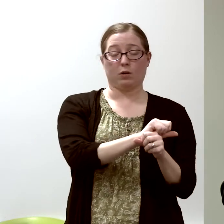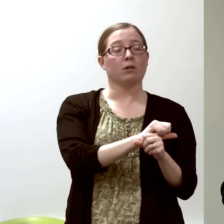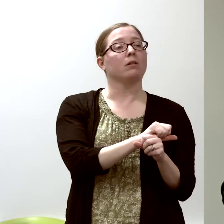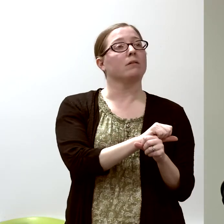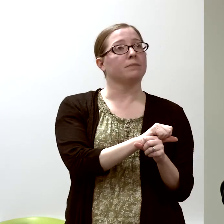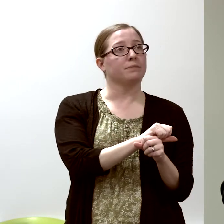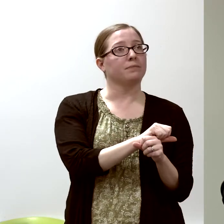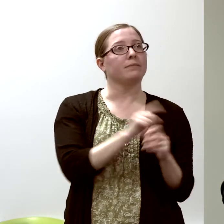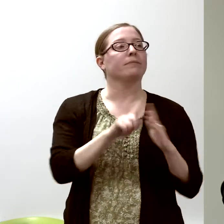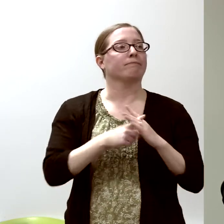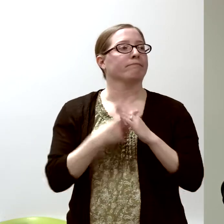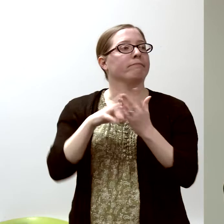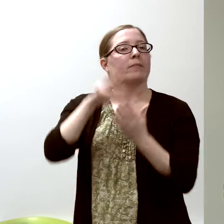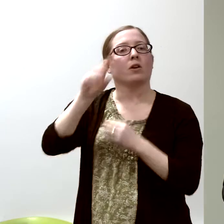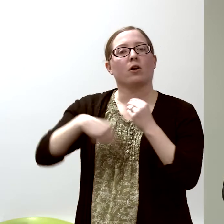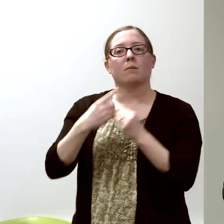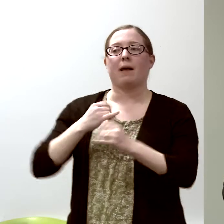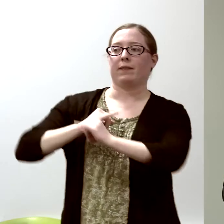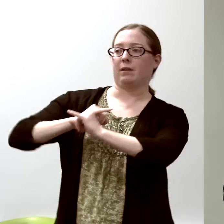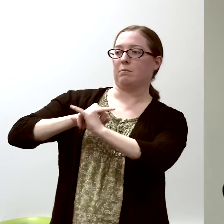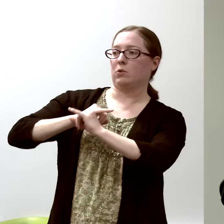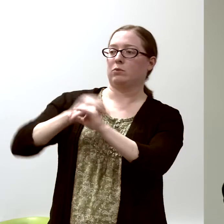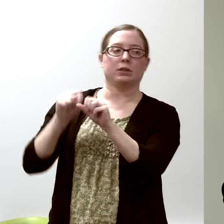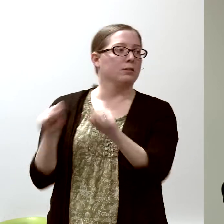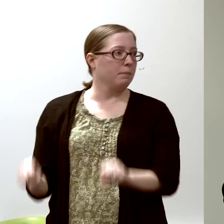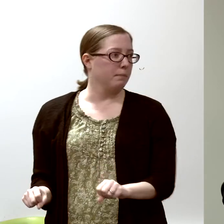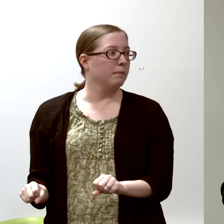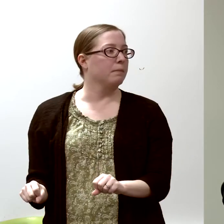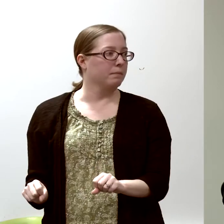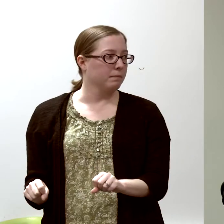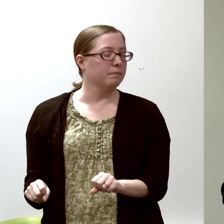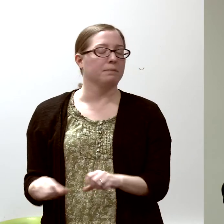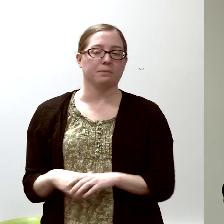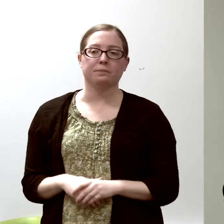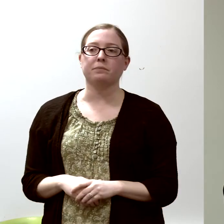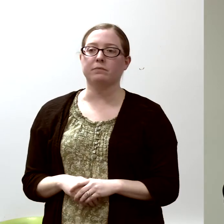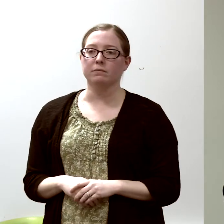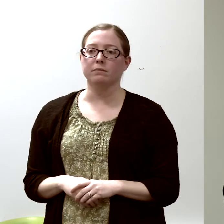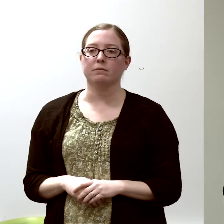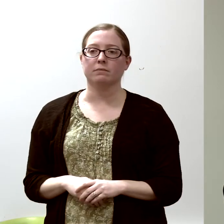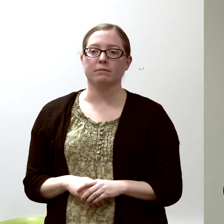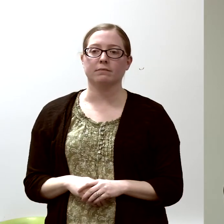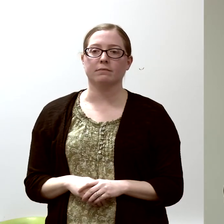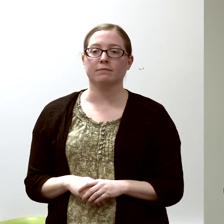I started to learn about the immune system and immunology,